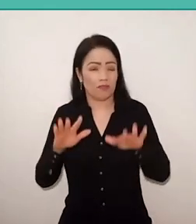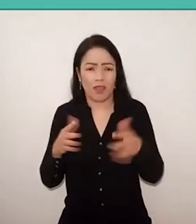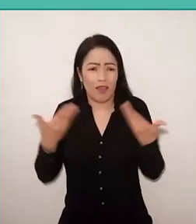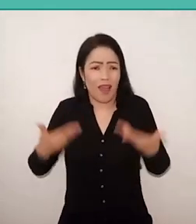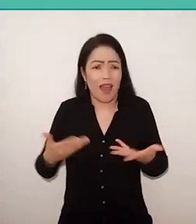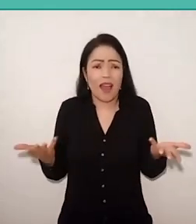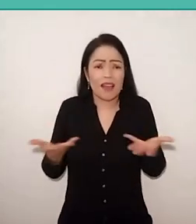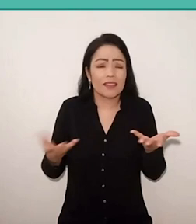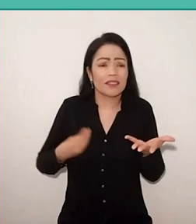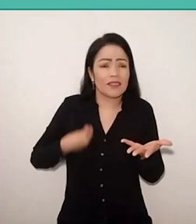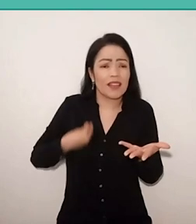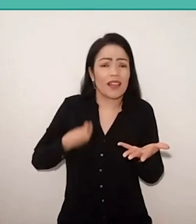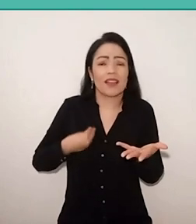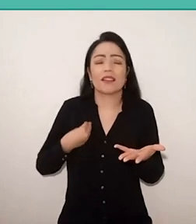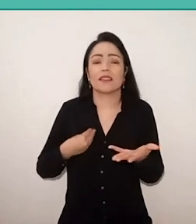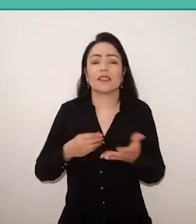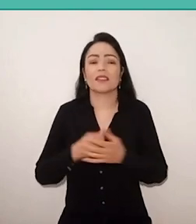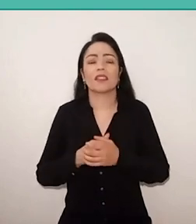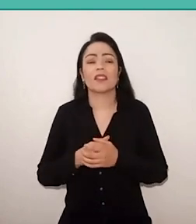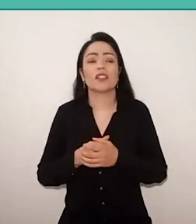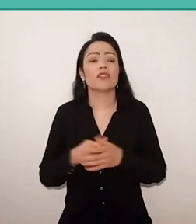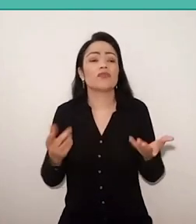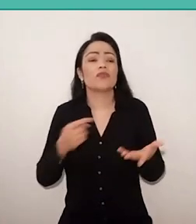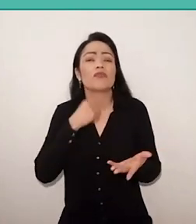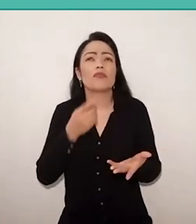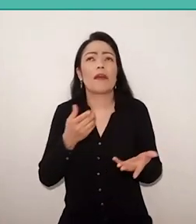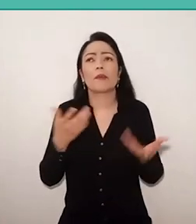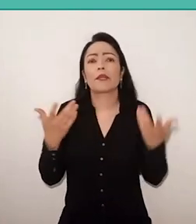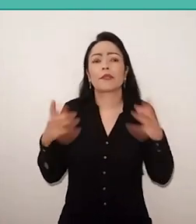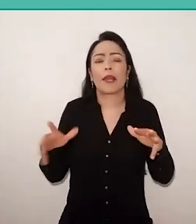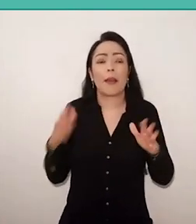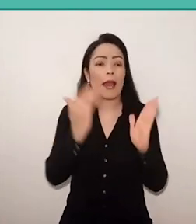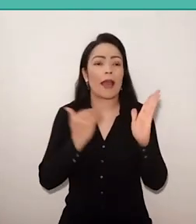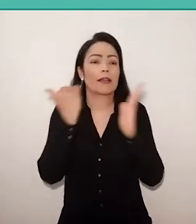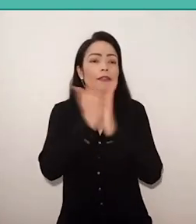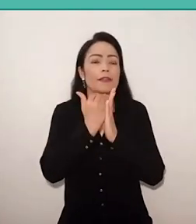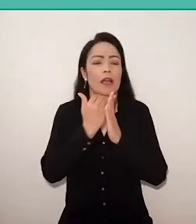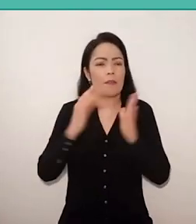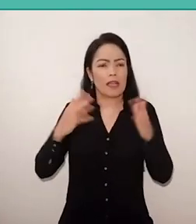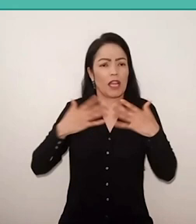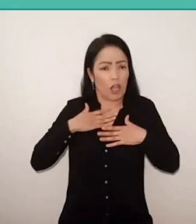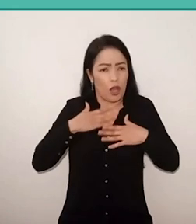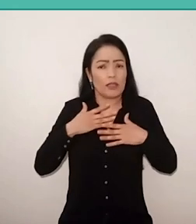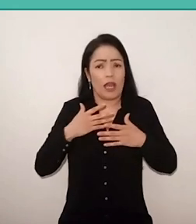because we are not what we are, because we don't want to be, we want to be more. But we're not anymore because this is in the future